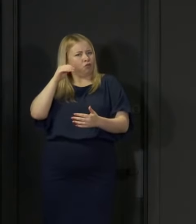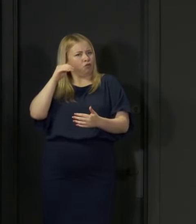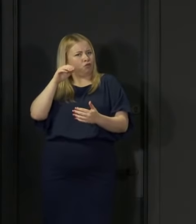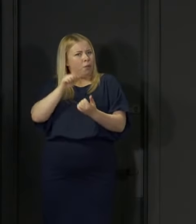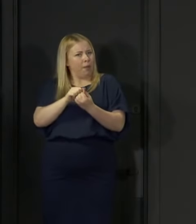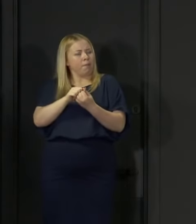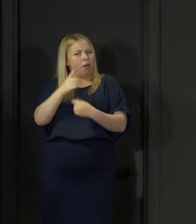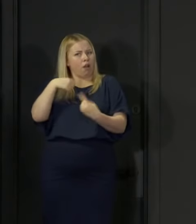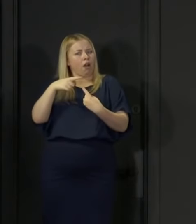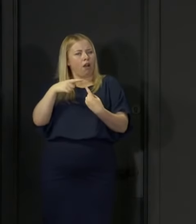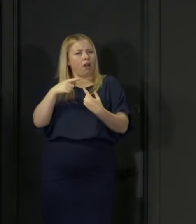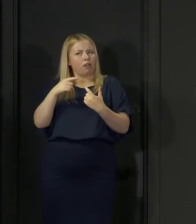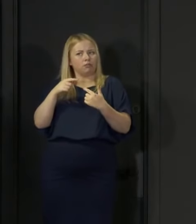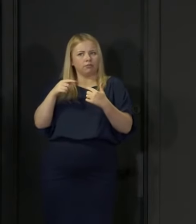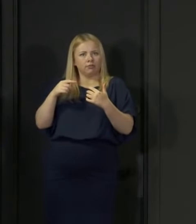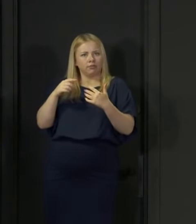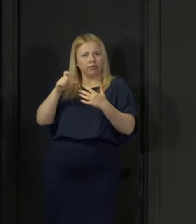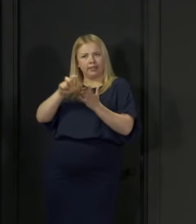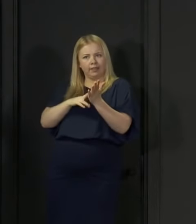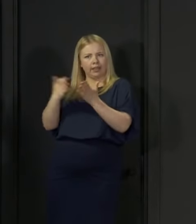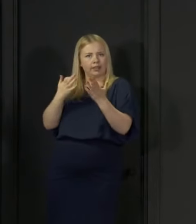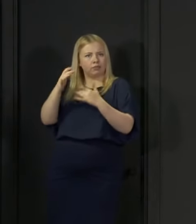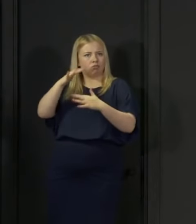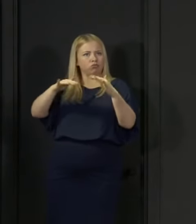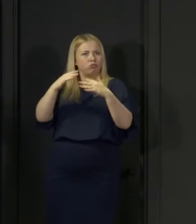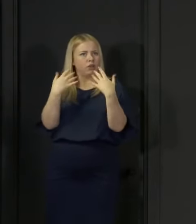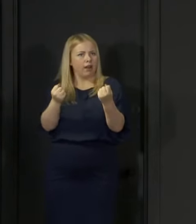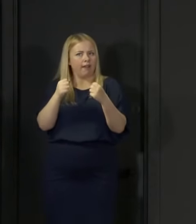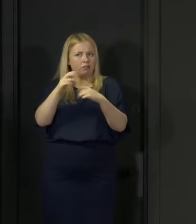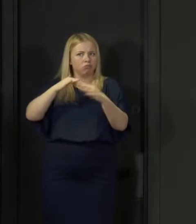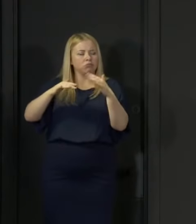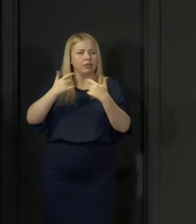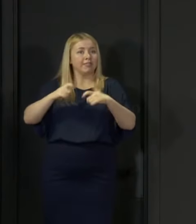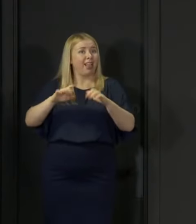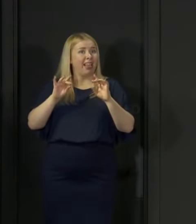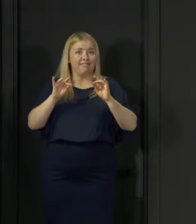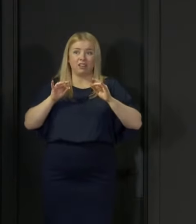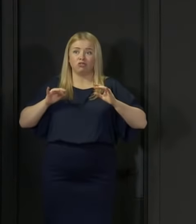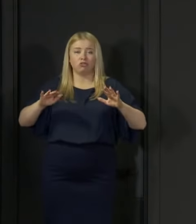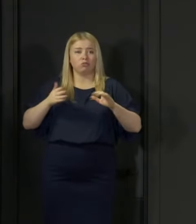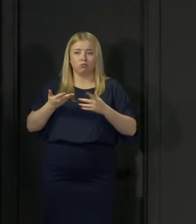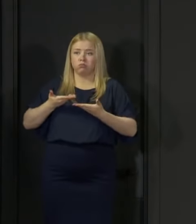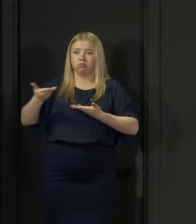It remains extremely infectious and, of course, it remains extremely dangerous and all of